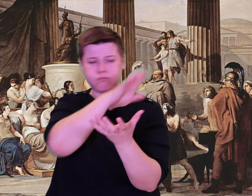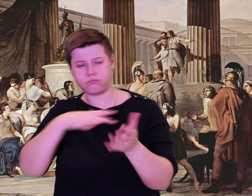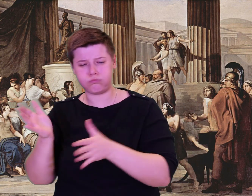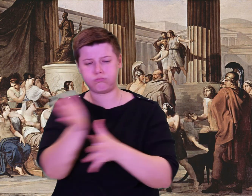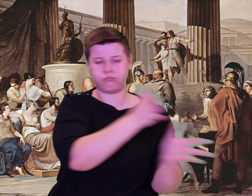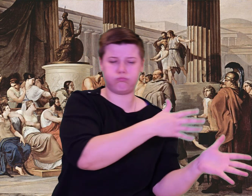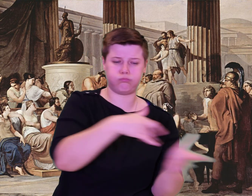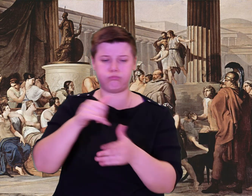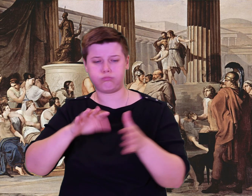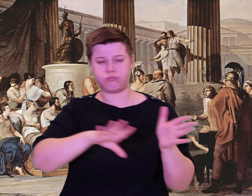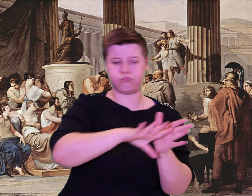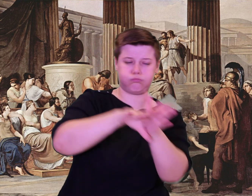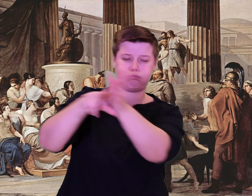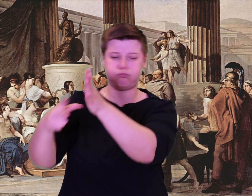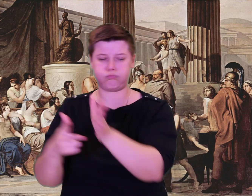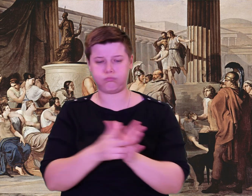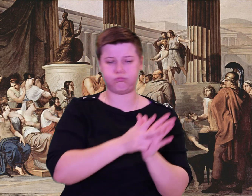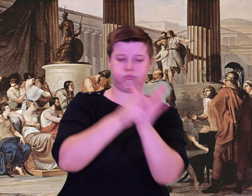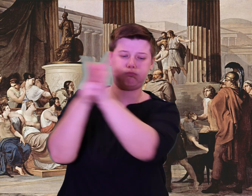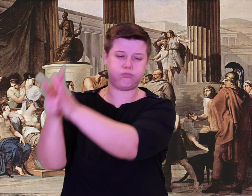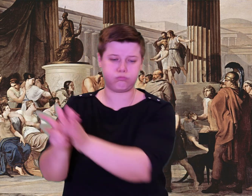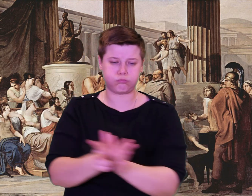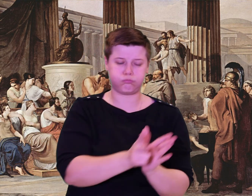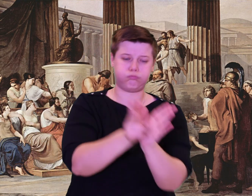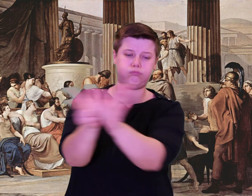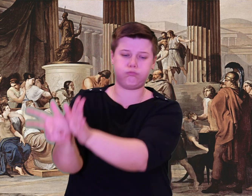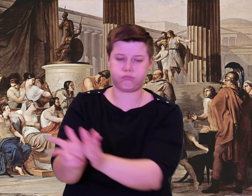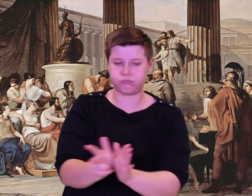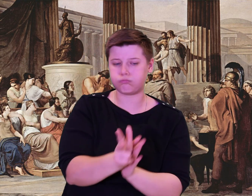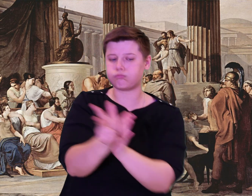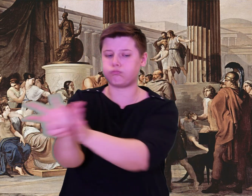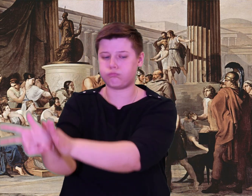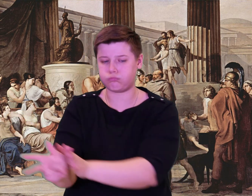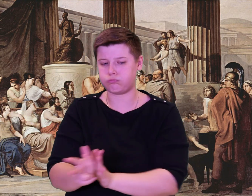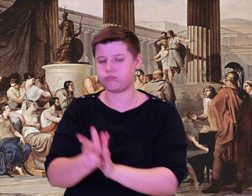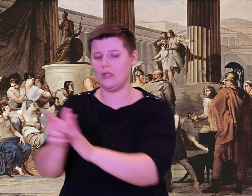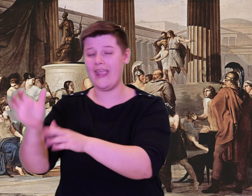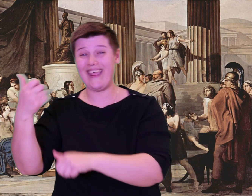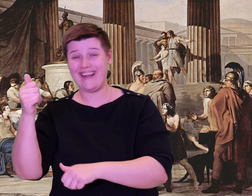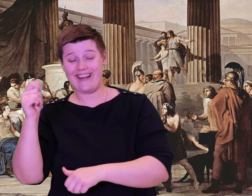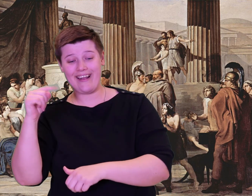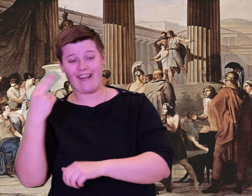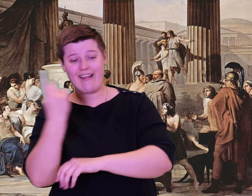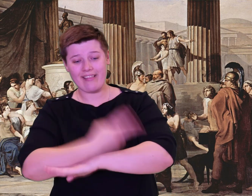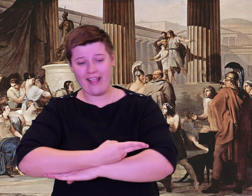The wind blew straight, the pilot steered, and I would have come safely home, to my